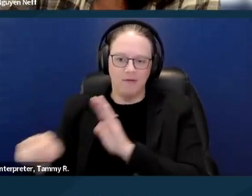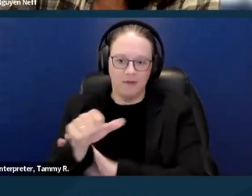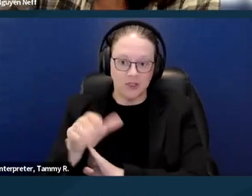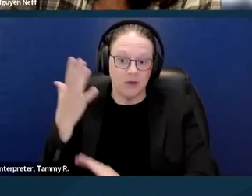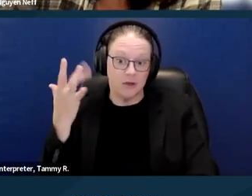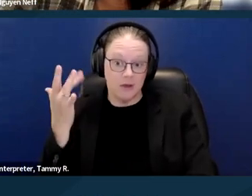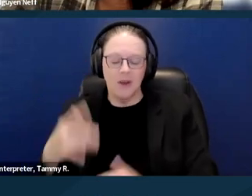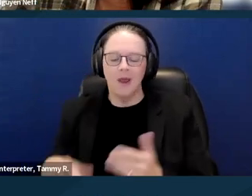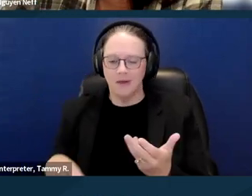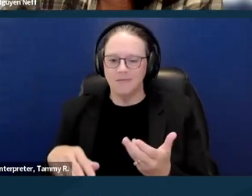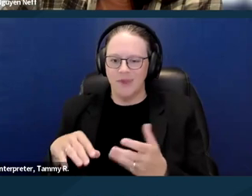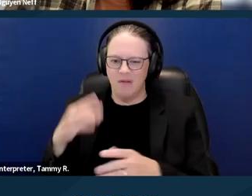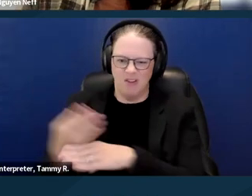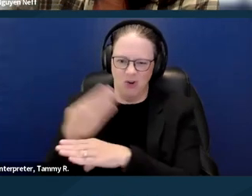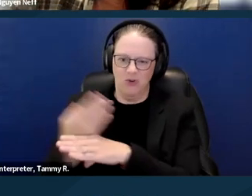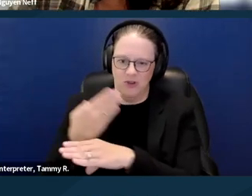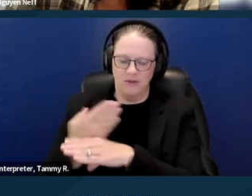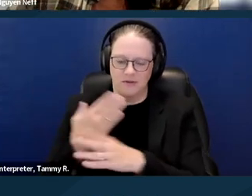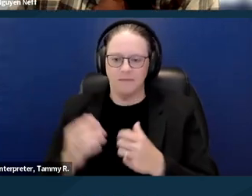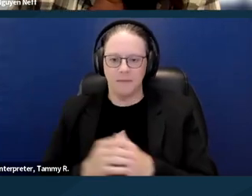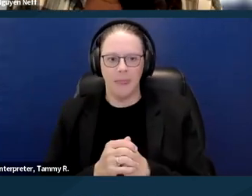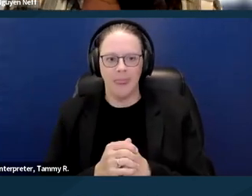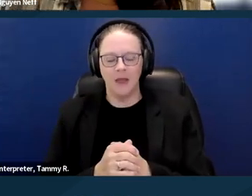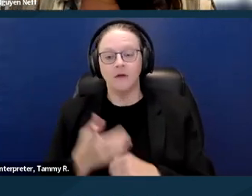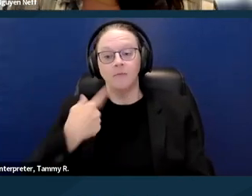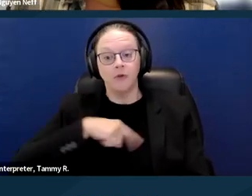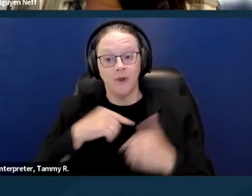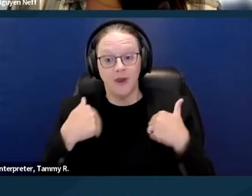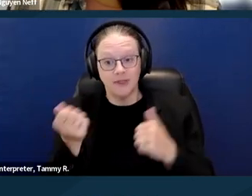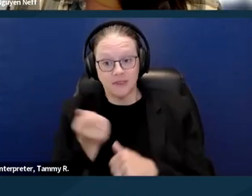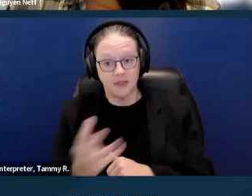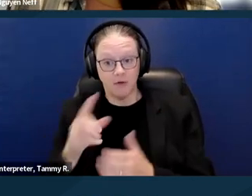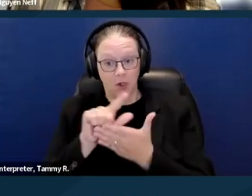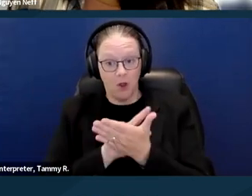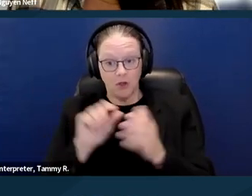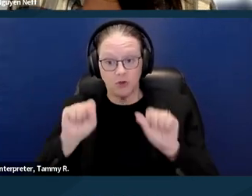So there are several laws that could help a person with a disability in the context of housing.